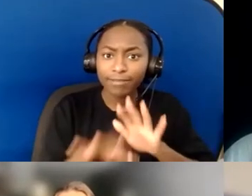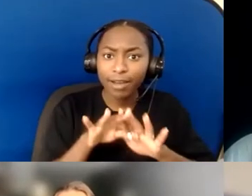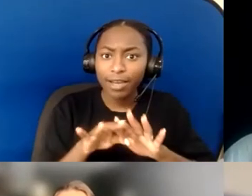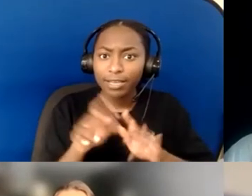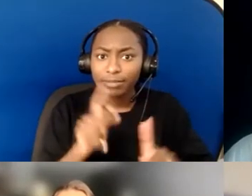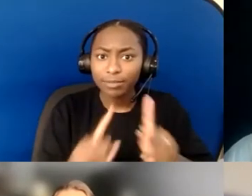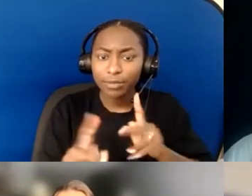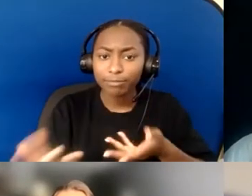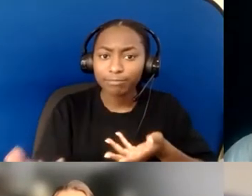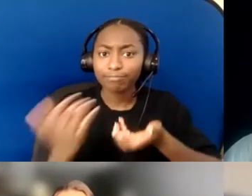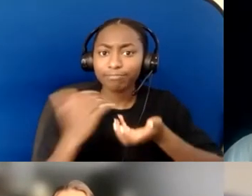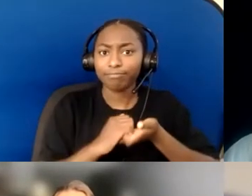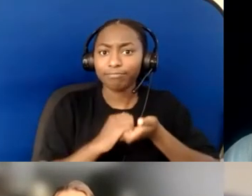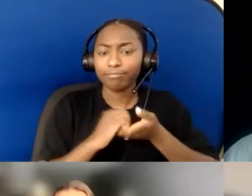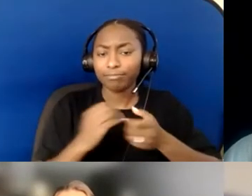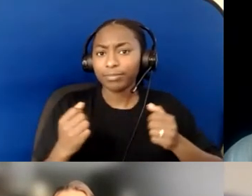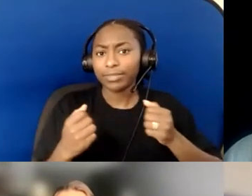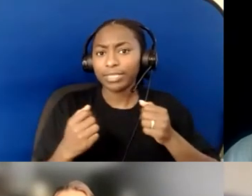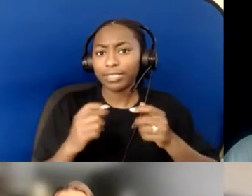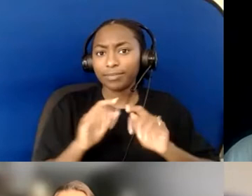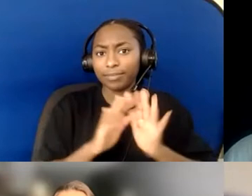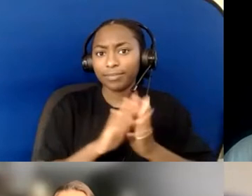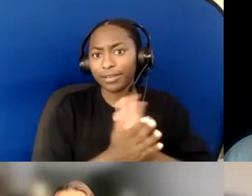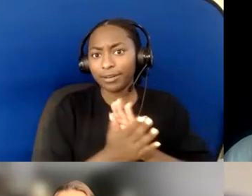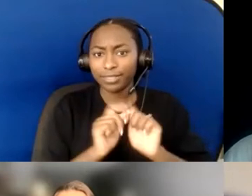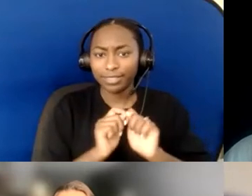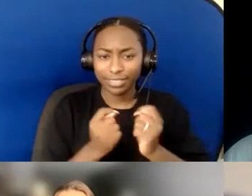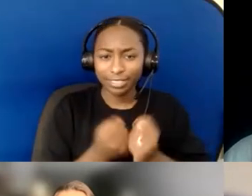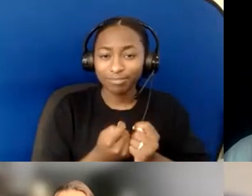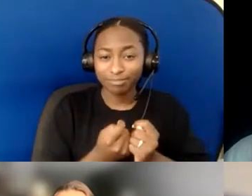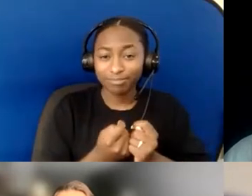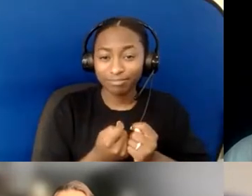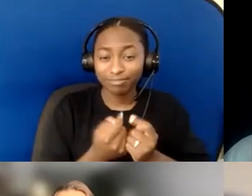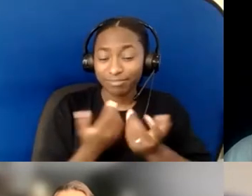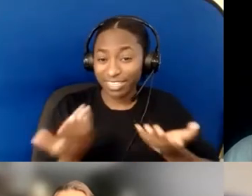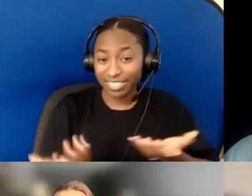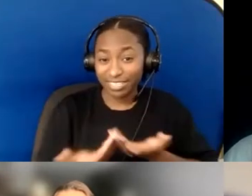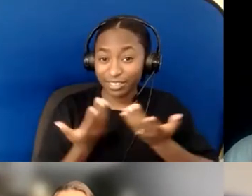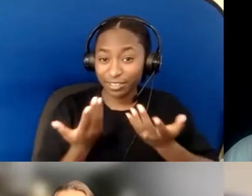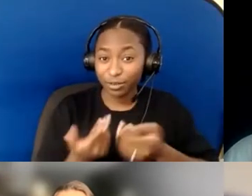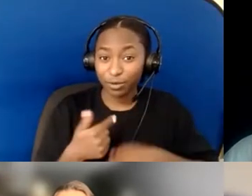We get to coach churches down here all the time that are... just beginning.